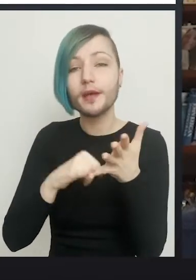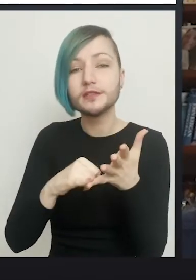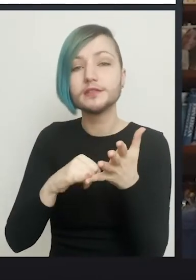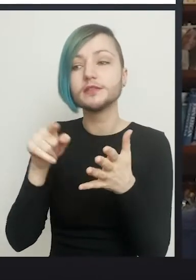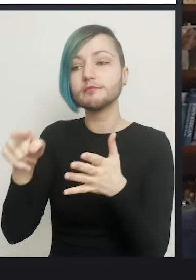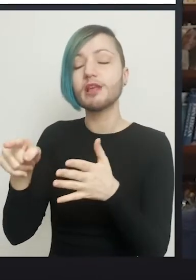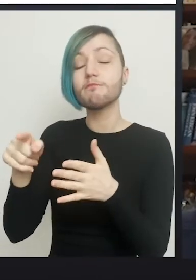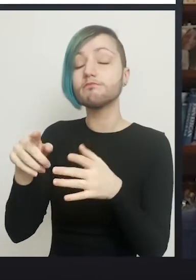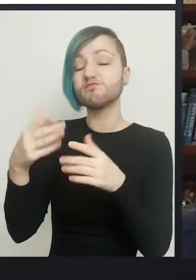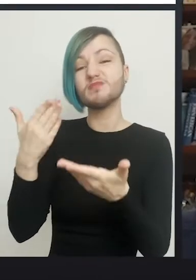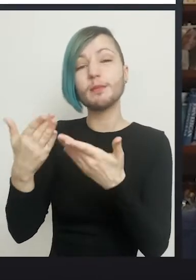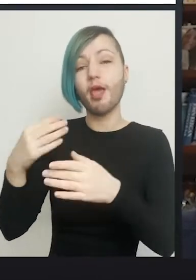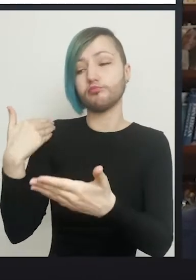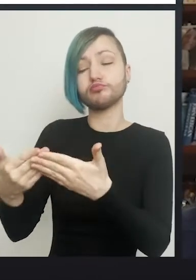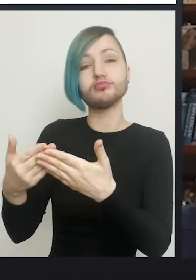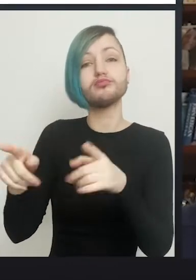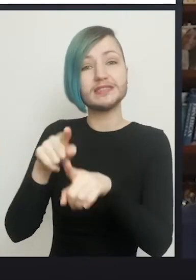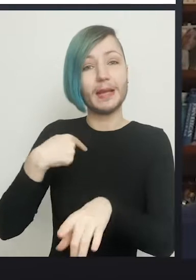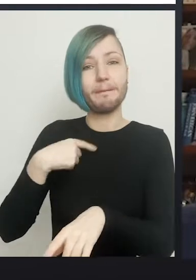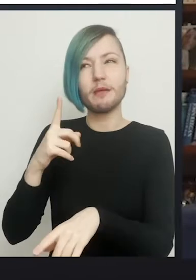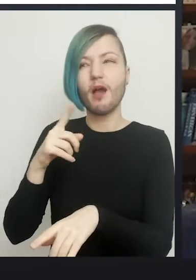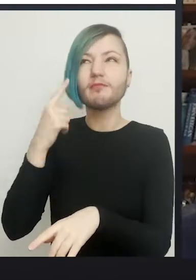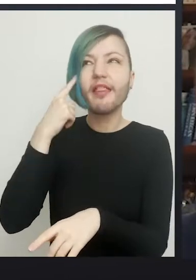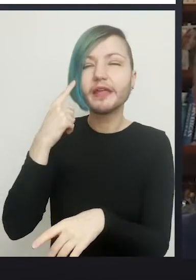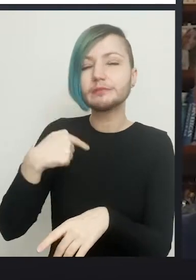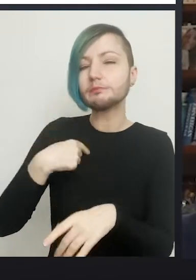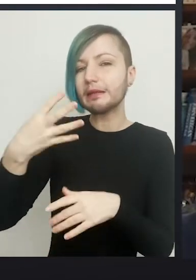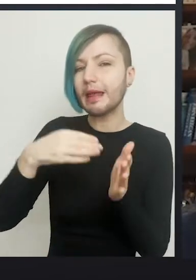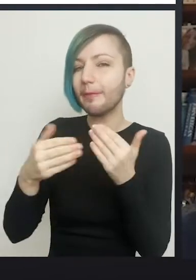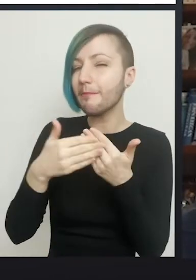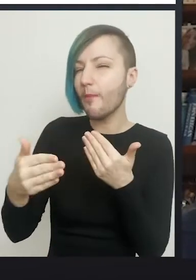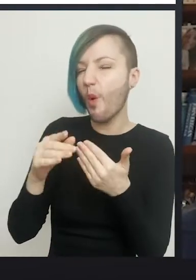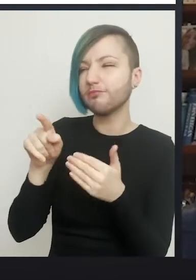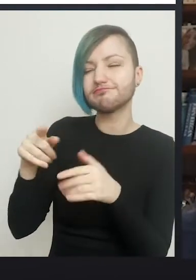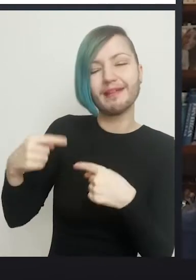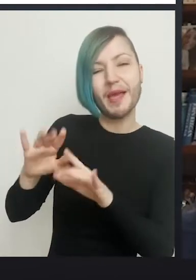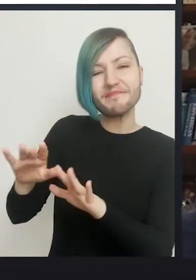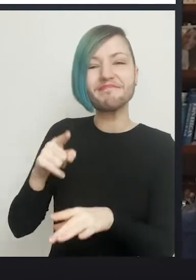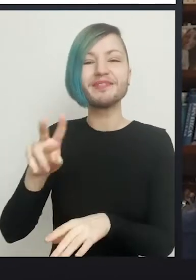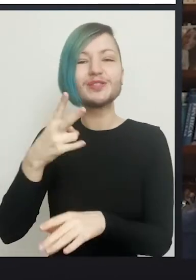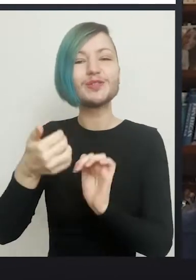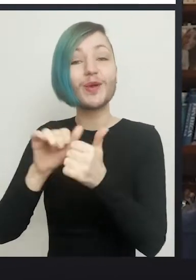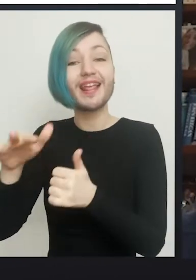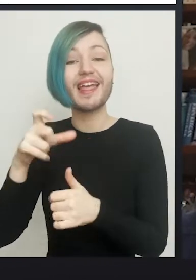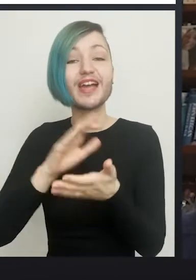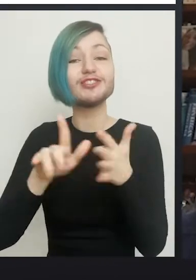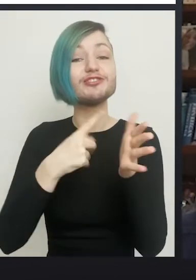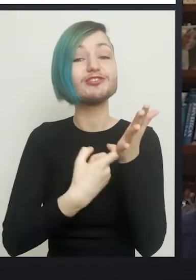later but we'll let him off. And his two colleagues, Charles Coker and Tim Larner.